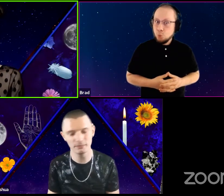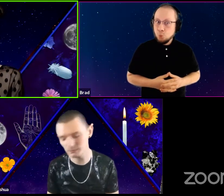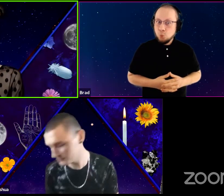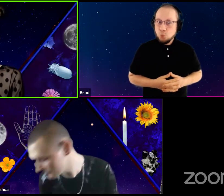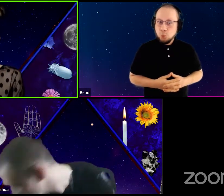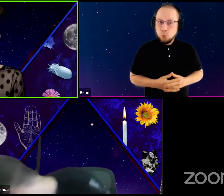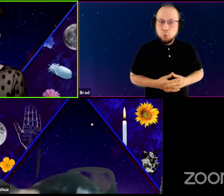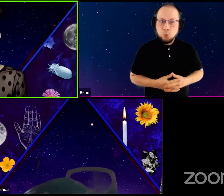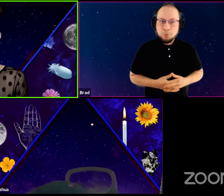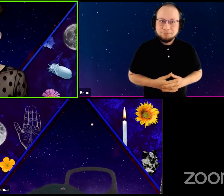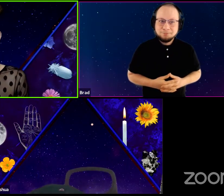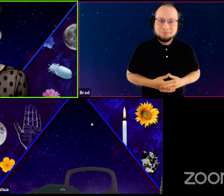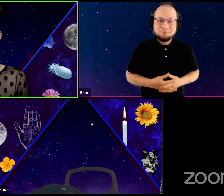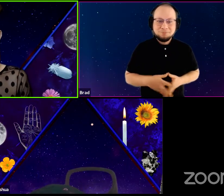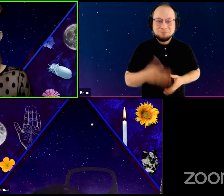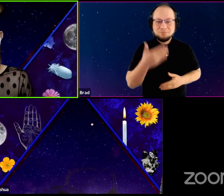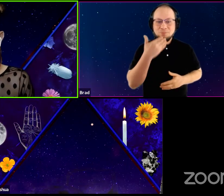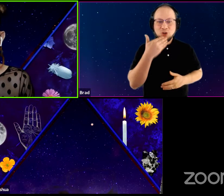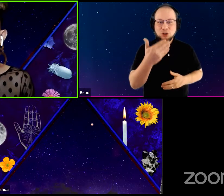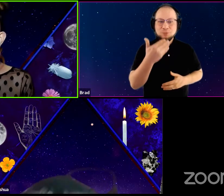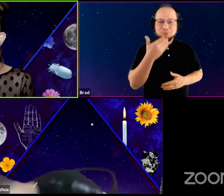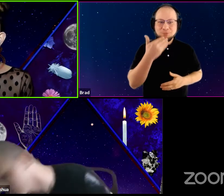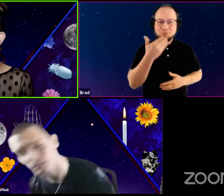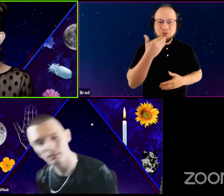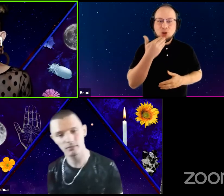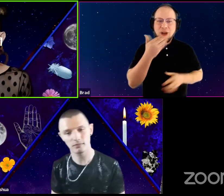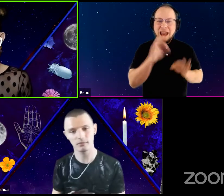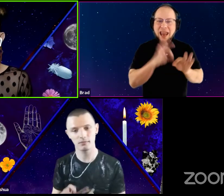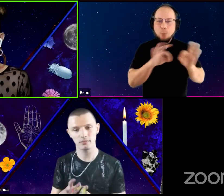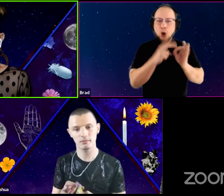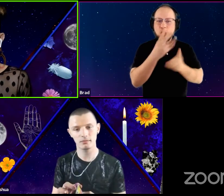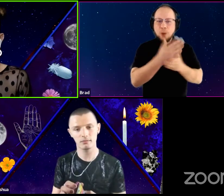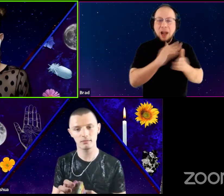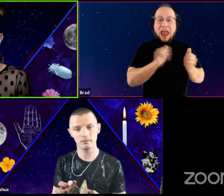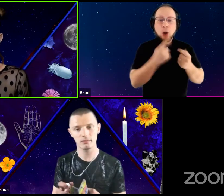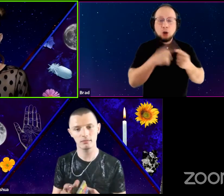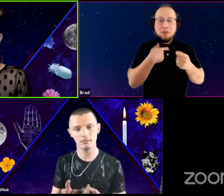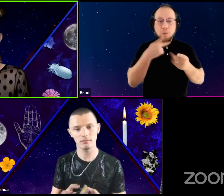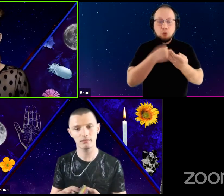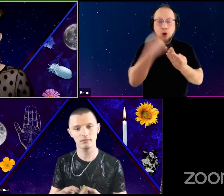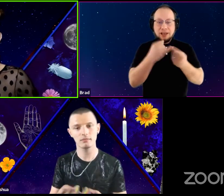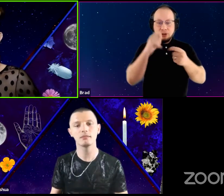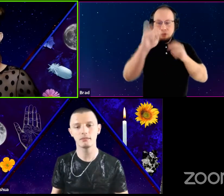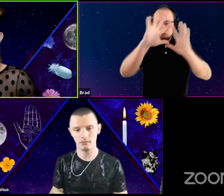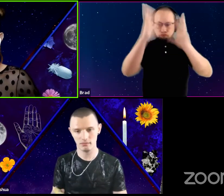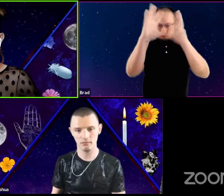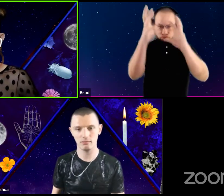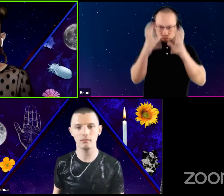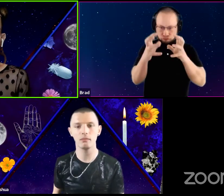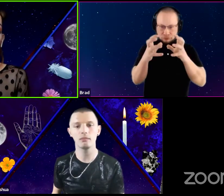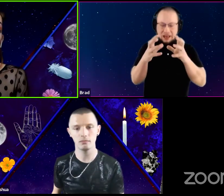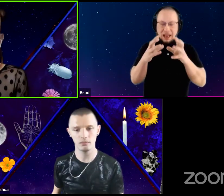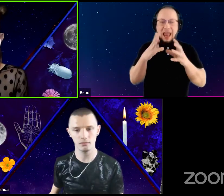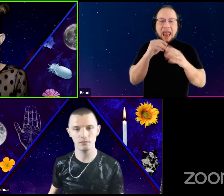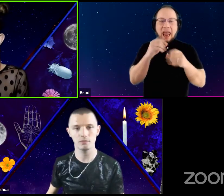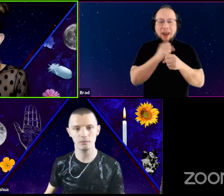That's a good, like important two-part question. How to wrangle the projects in attempt to make the most impact.